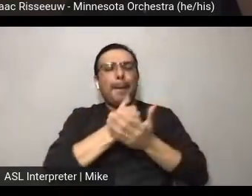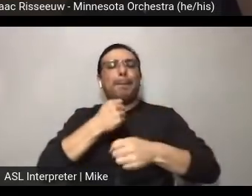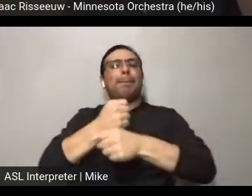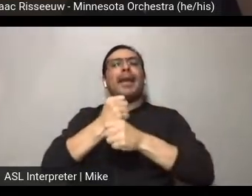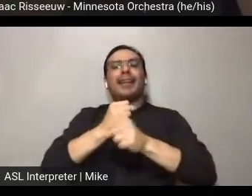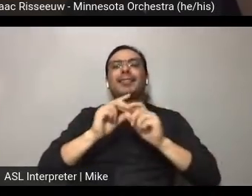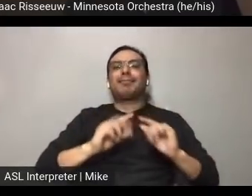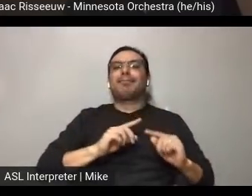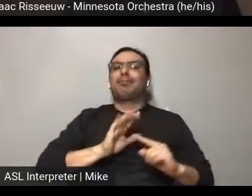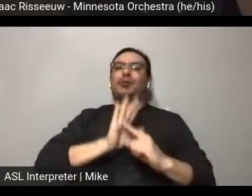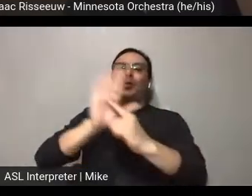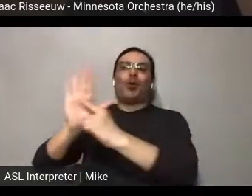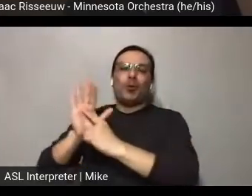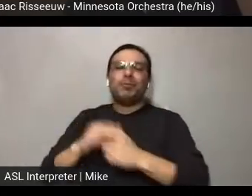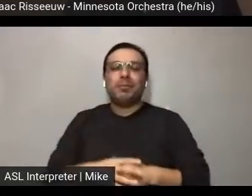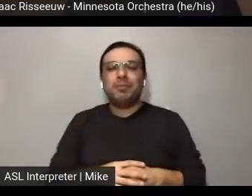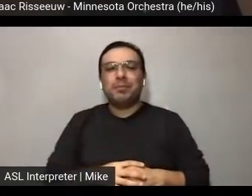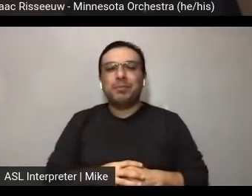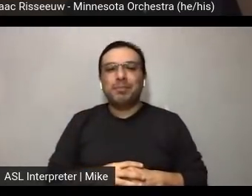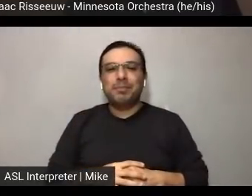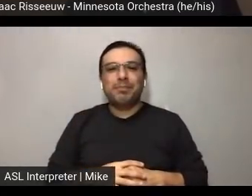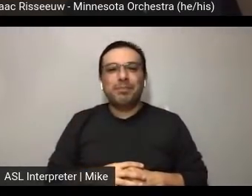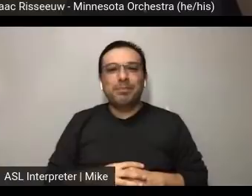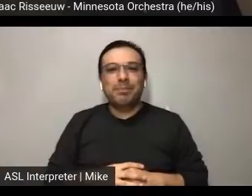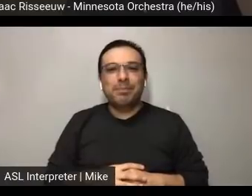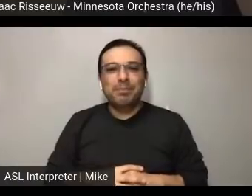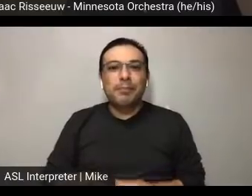Great. Micayla, the next question was for you, asking